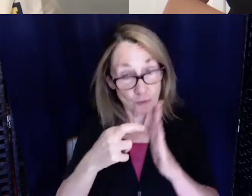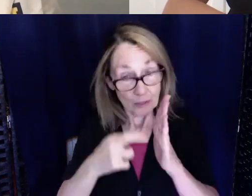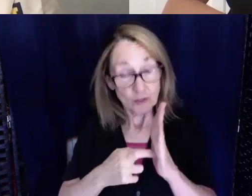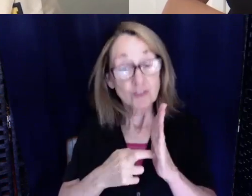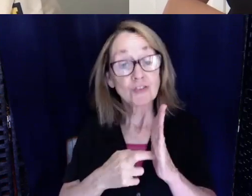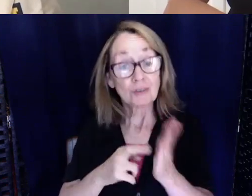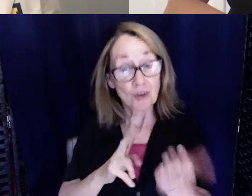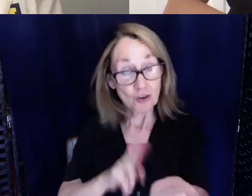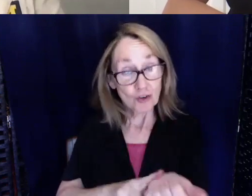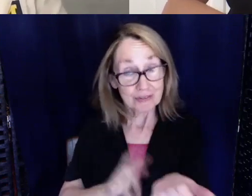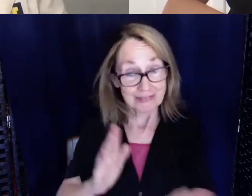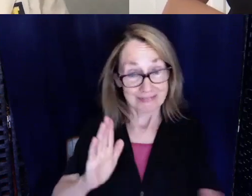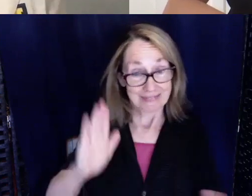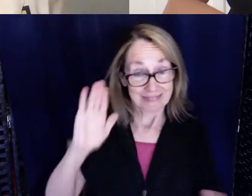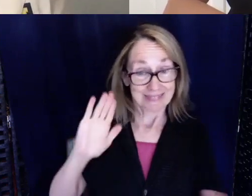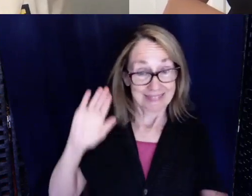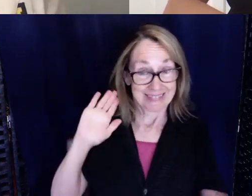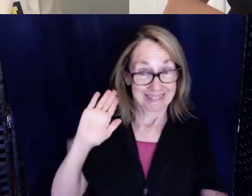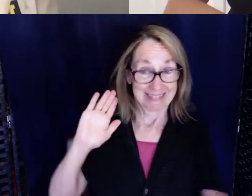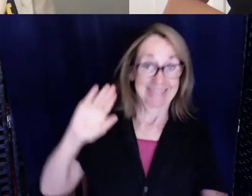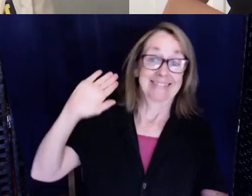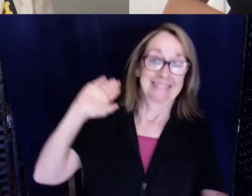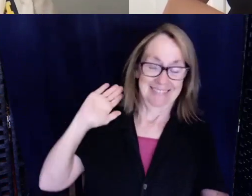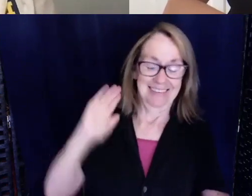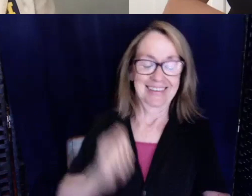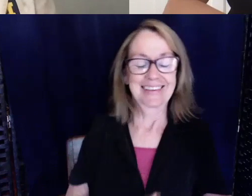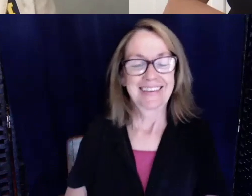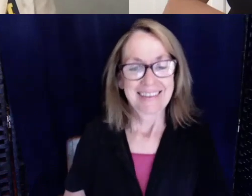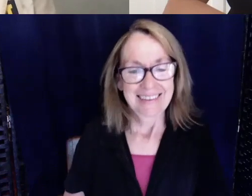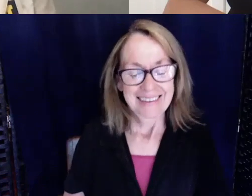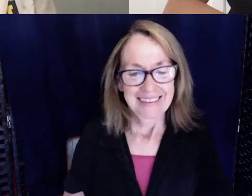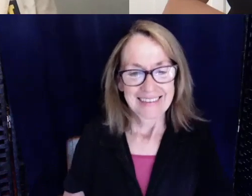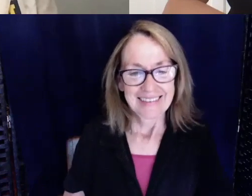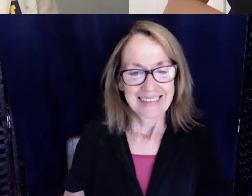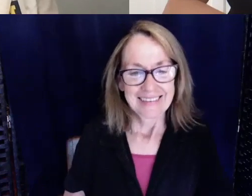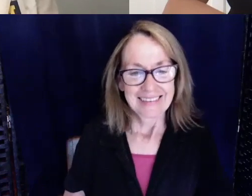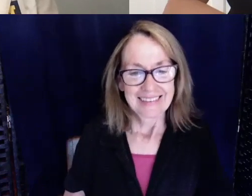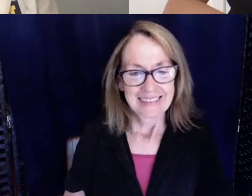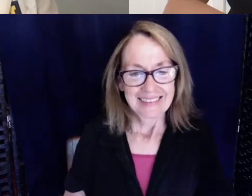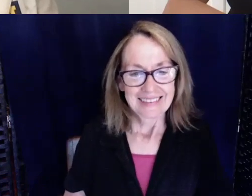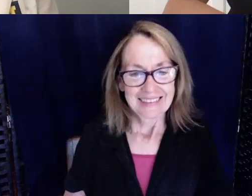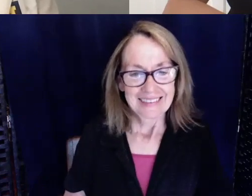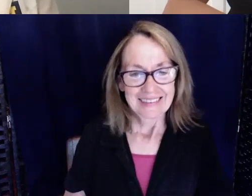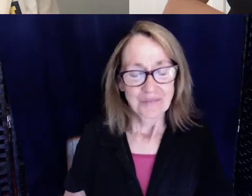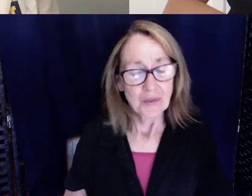like you know back in that day, so she would always tell me to go